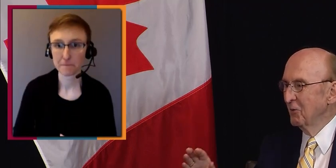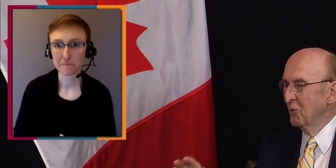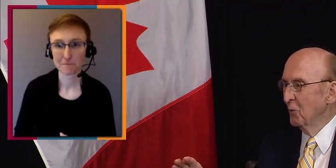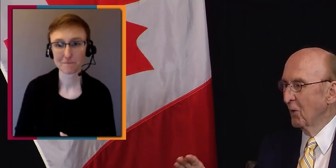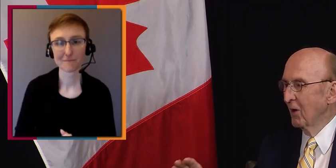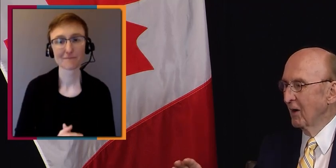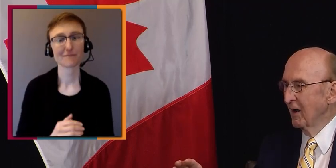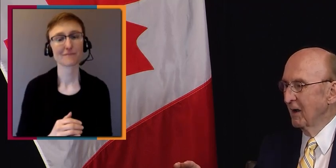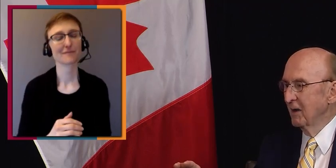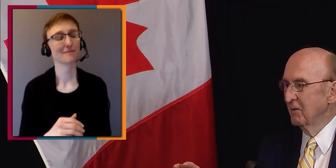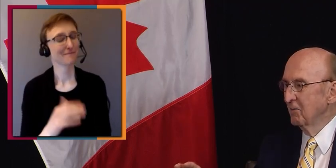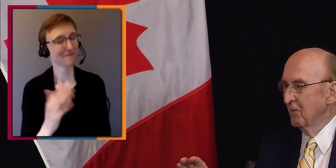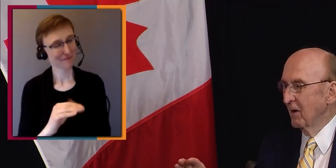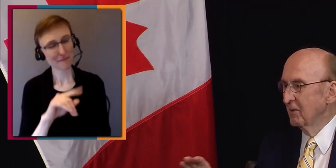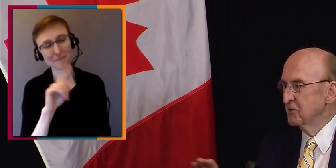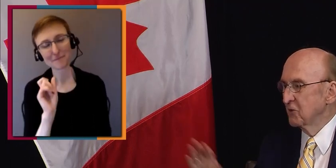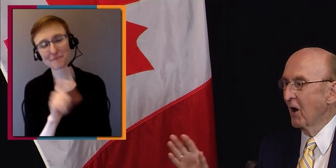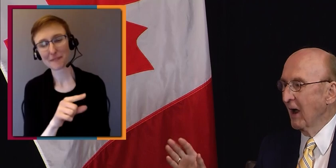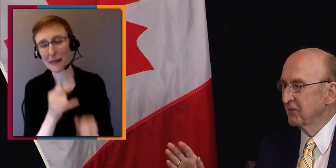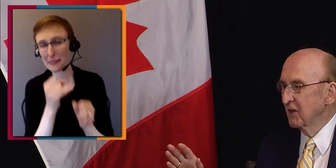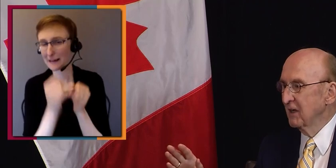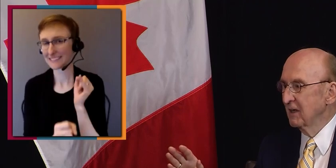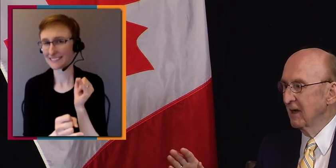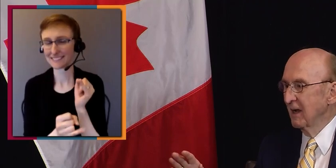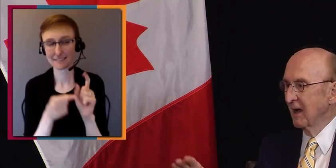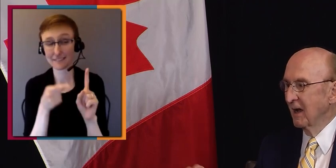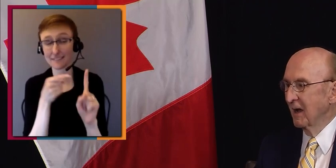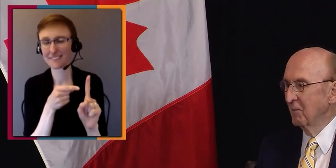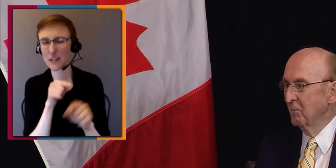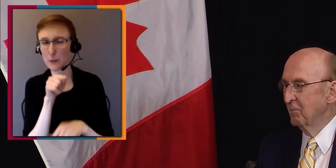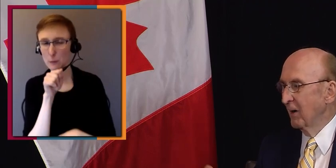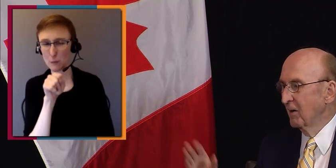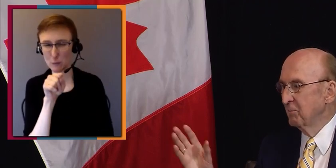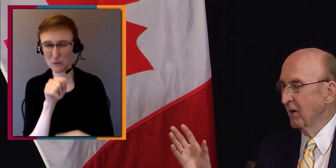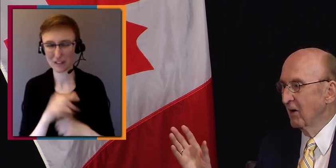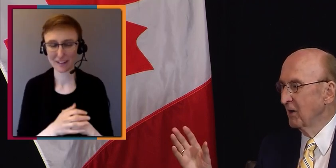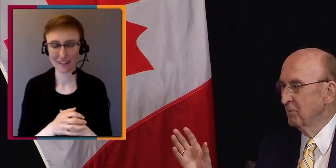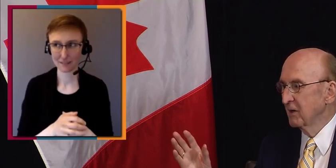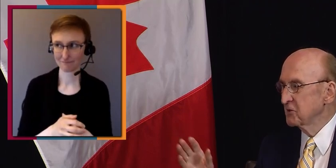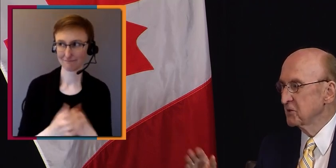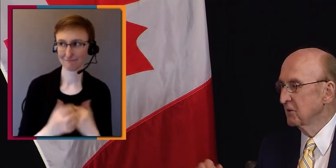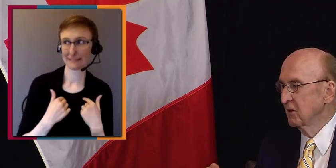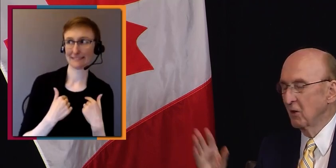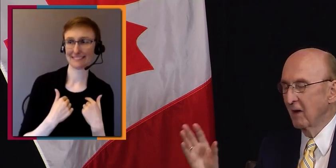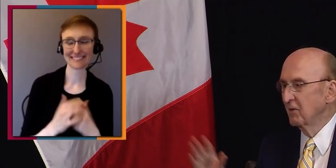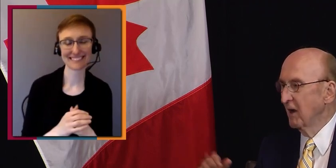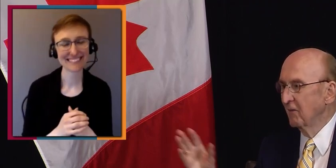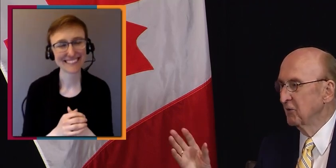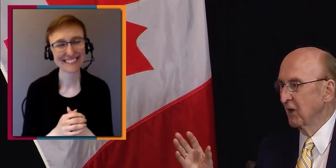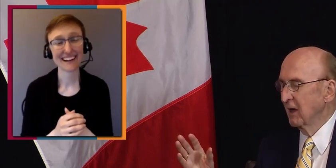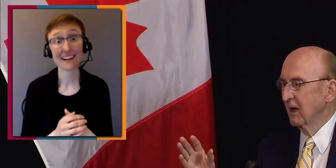You were a star athlete, Paralympics, everything.